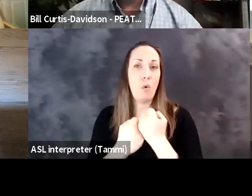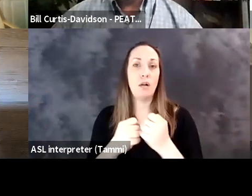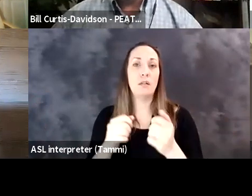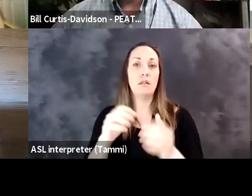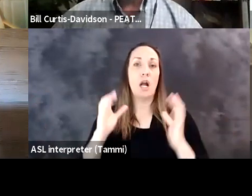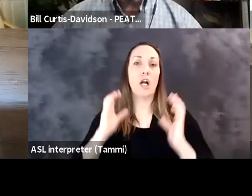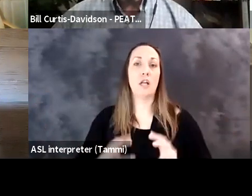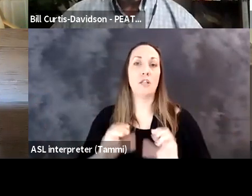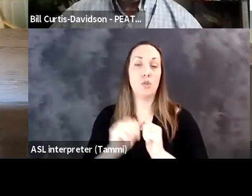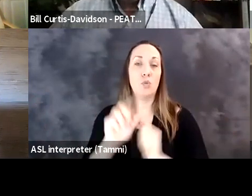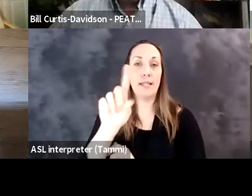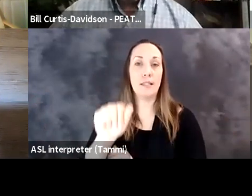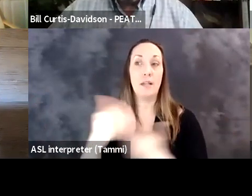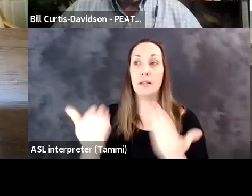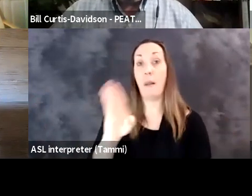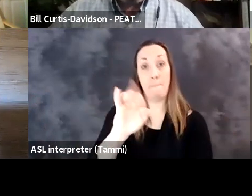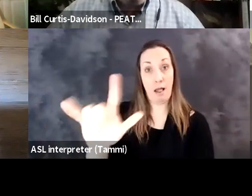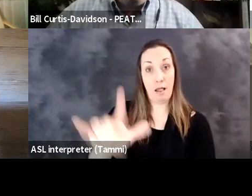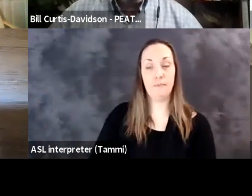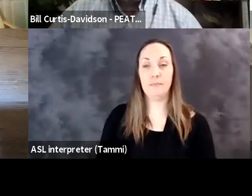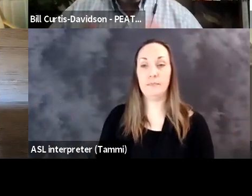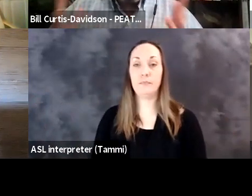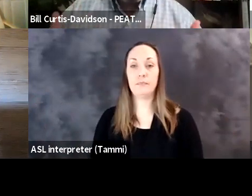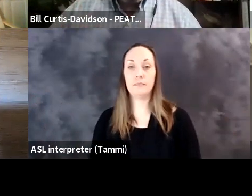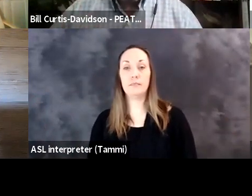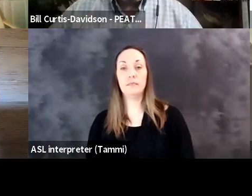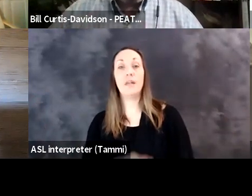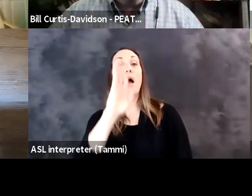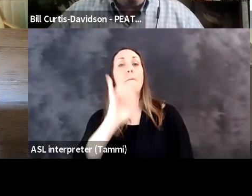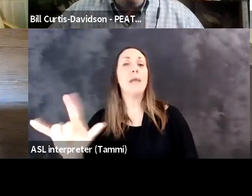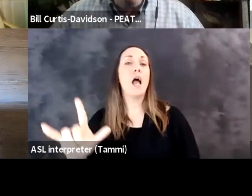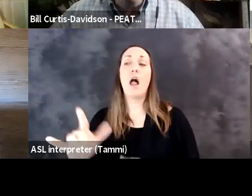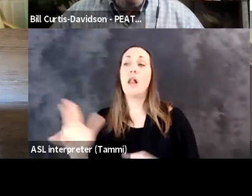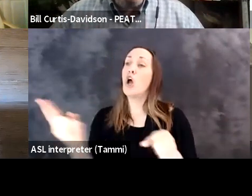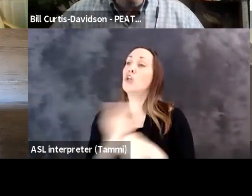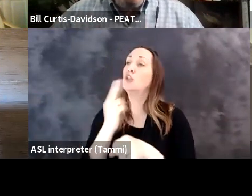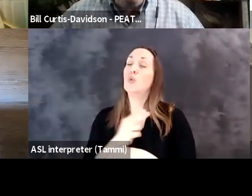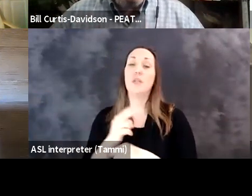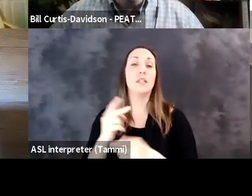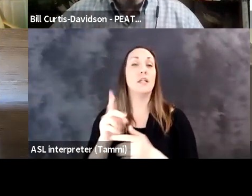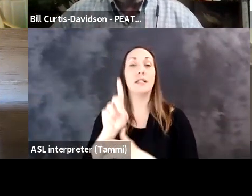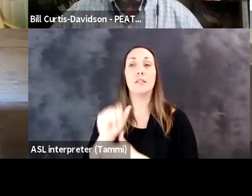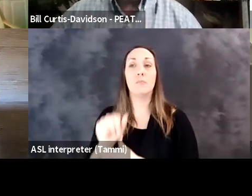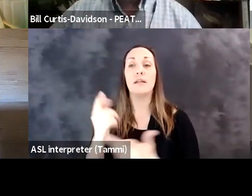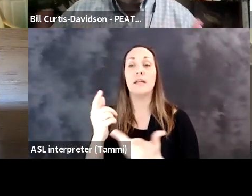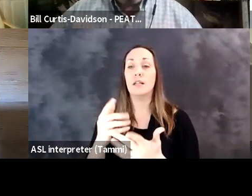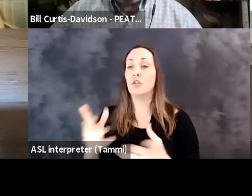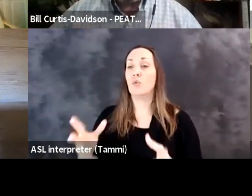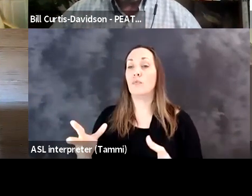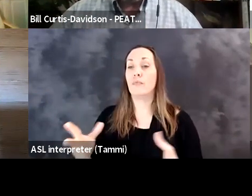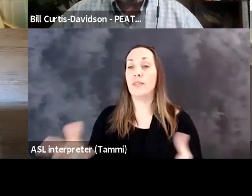the new technologies that are coming out with disabilities. today and serving customers or employees Bill? Bill: My advice would be, again,